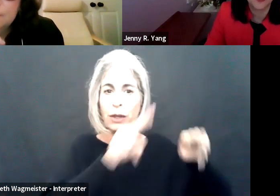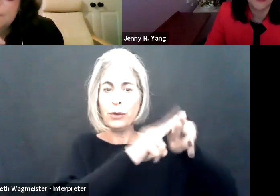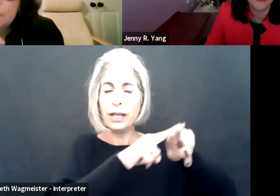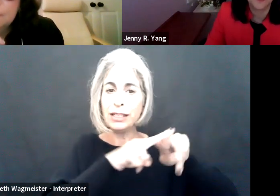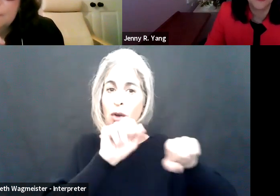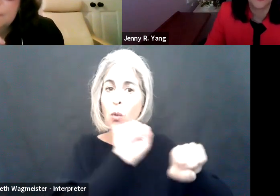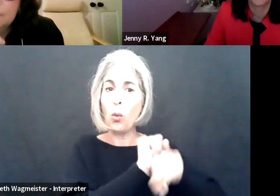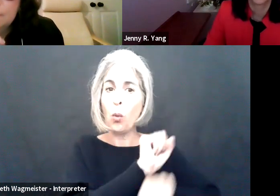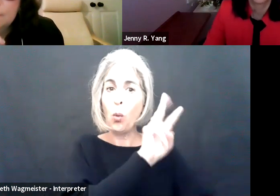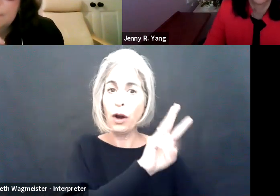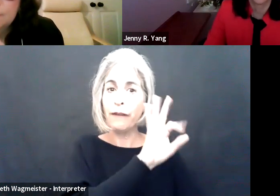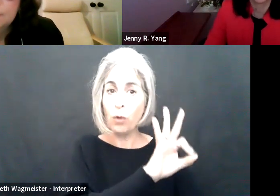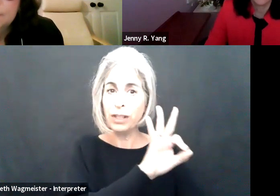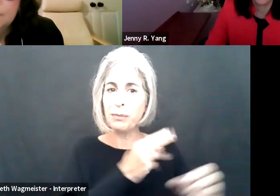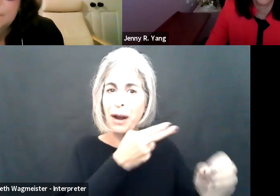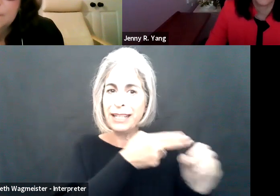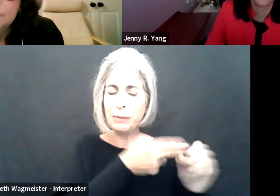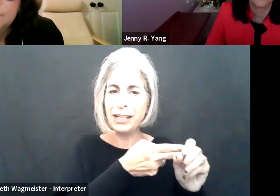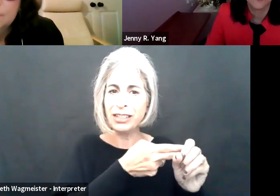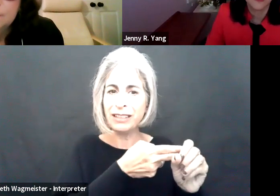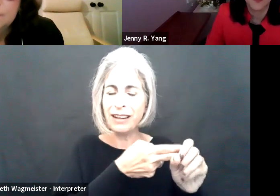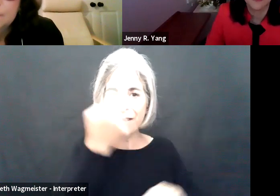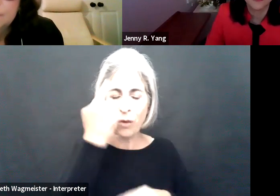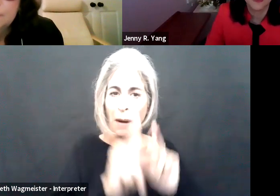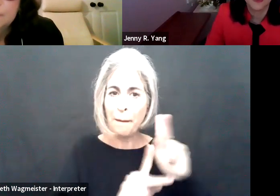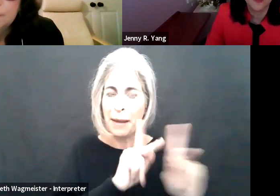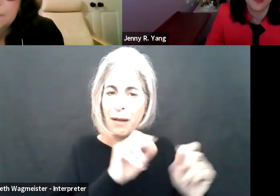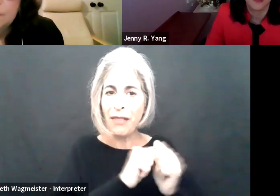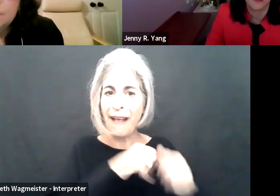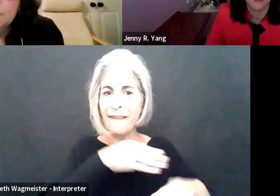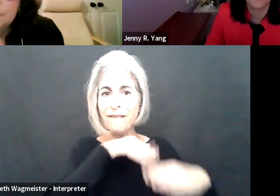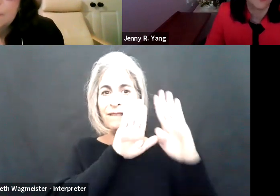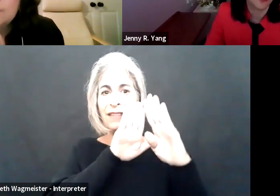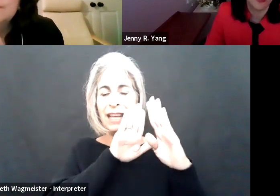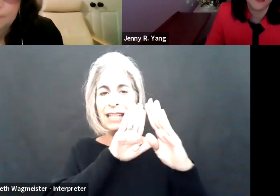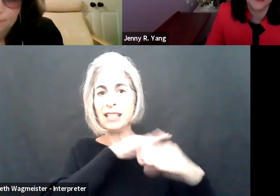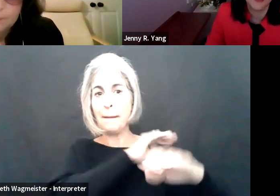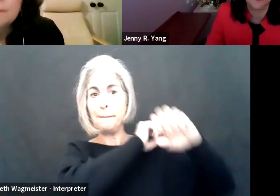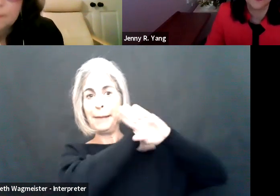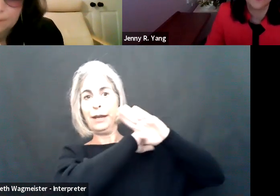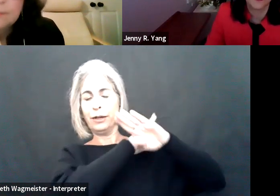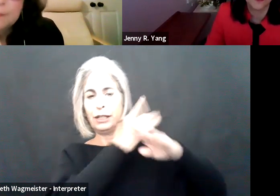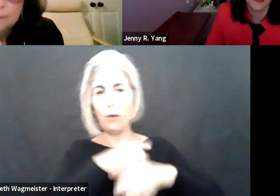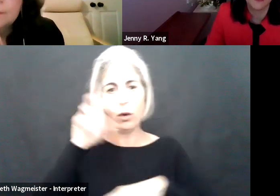opportunities for workers with disabilities and can also increase workforce participation, particularly